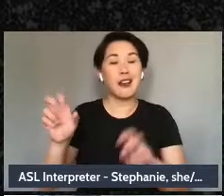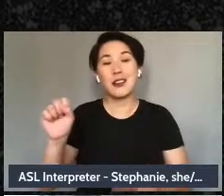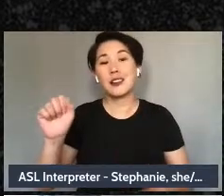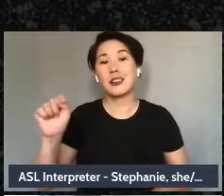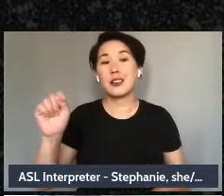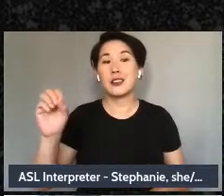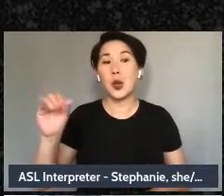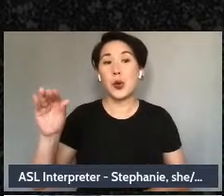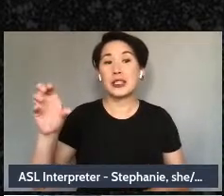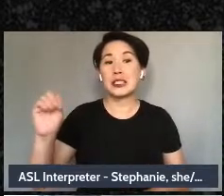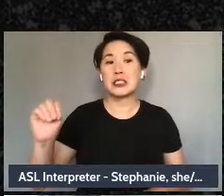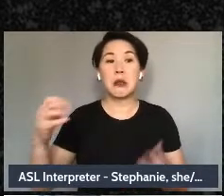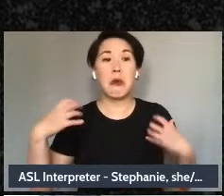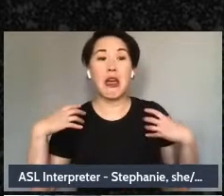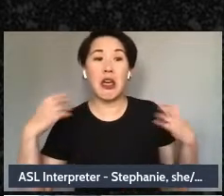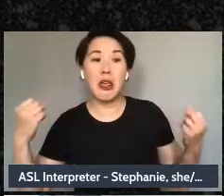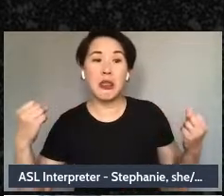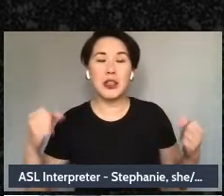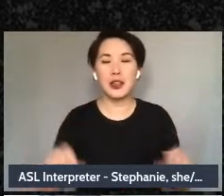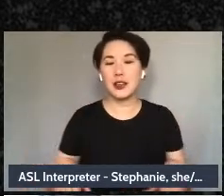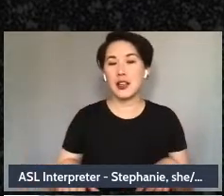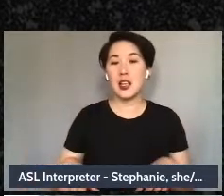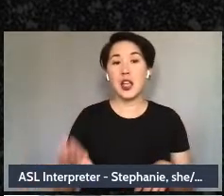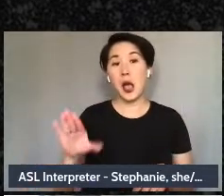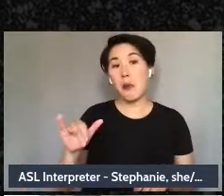Biasedness, the prison industrial complex,